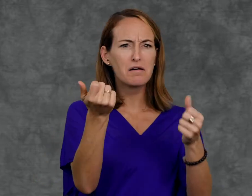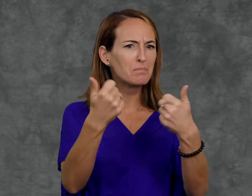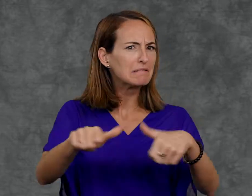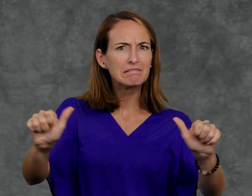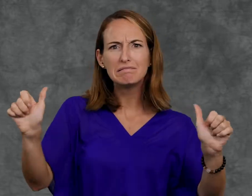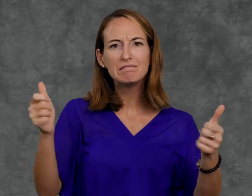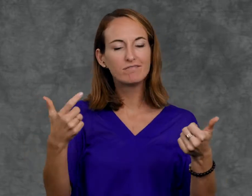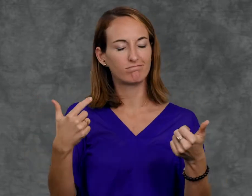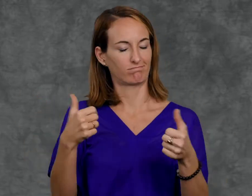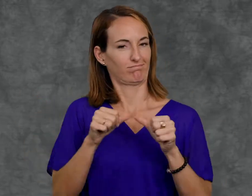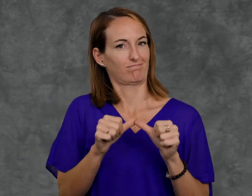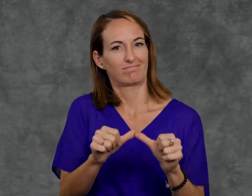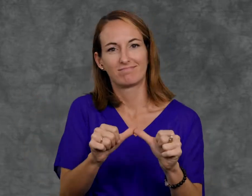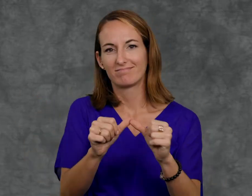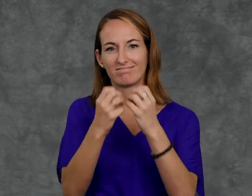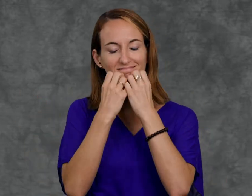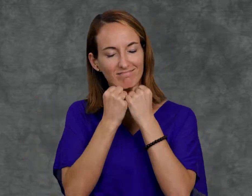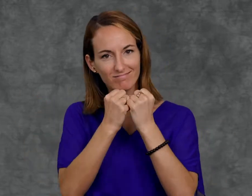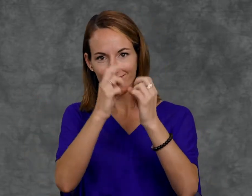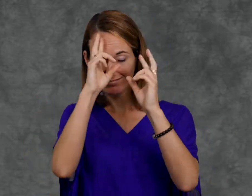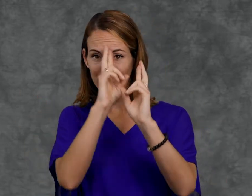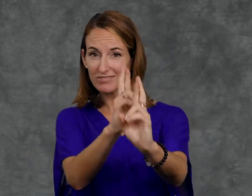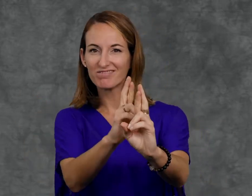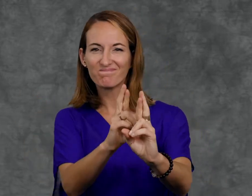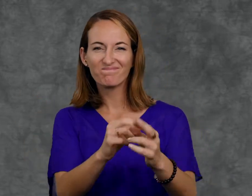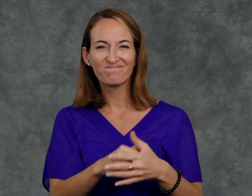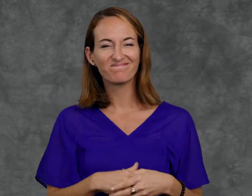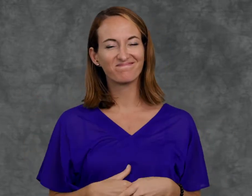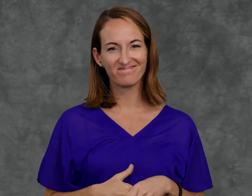in every time and in every place.